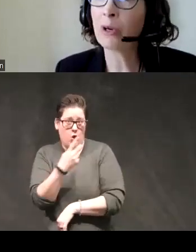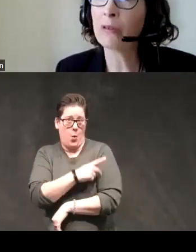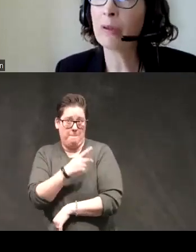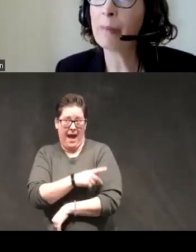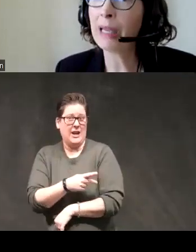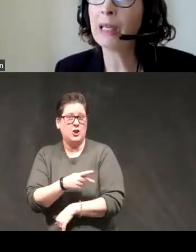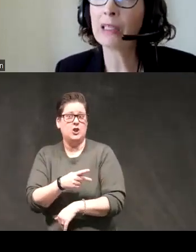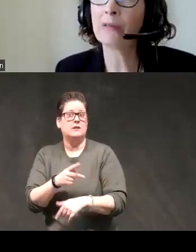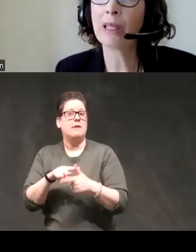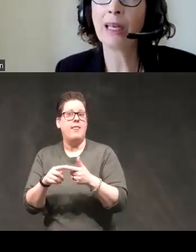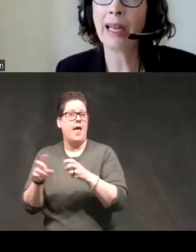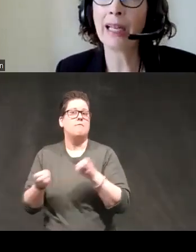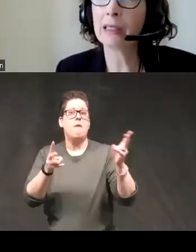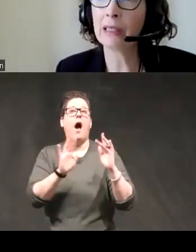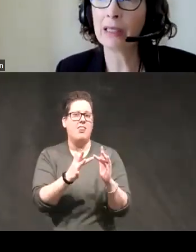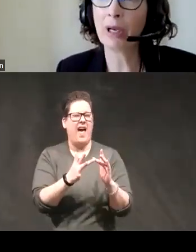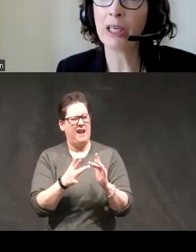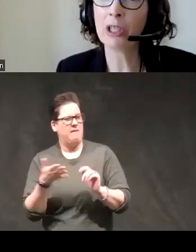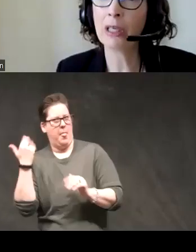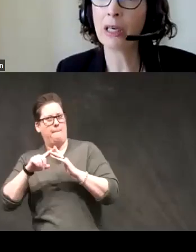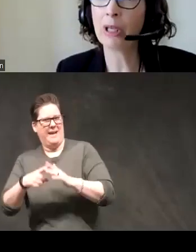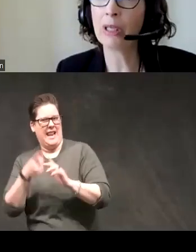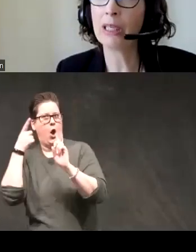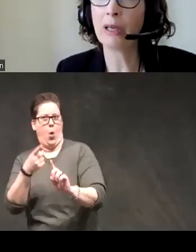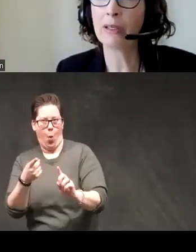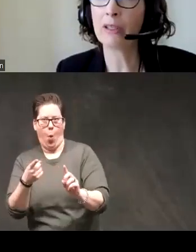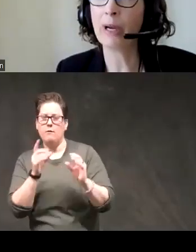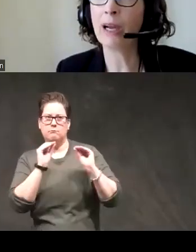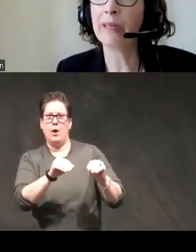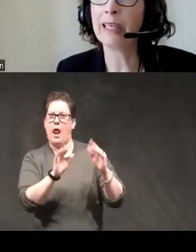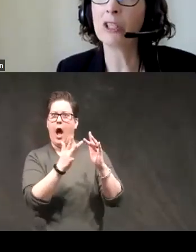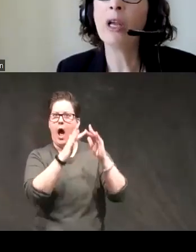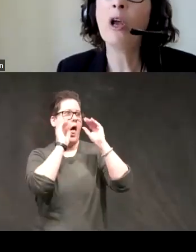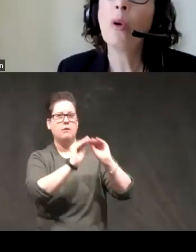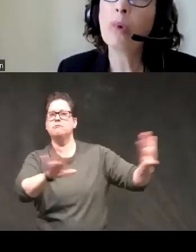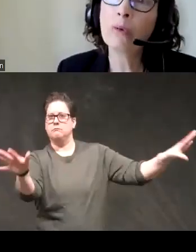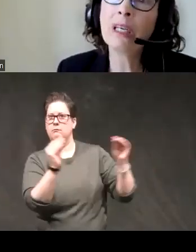our goal from the beginning to really enhance dissemination and ability to do outrage but we